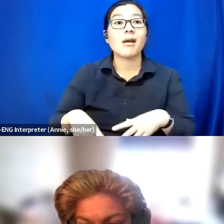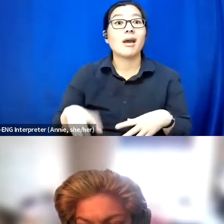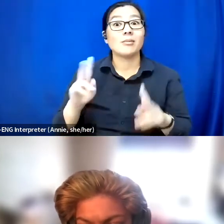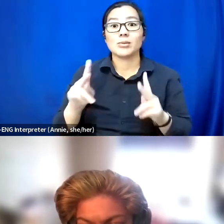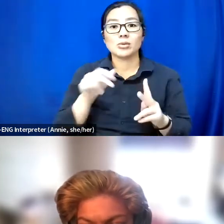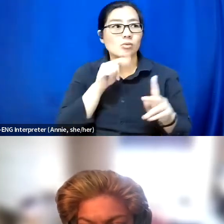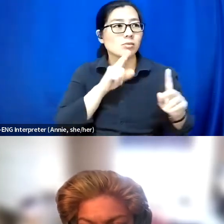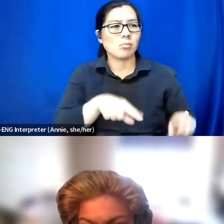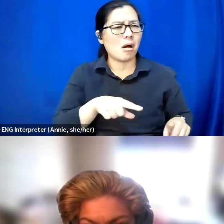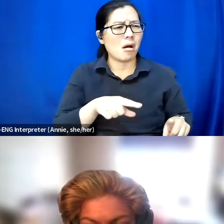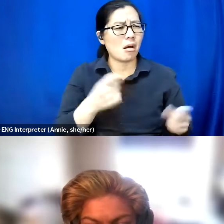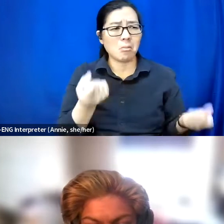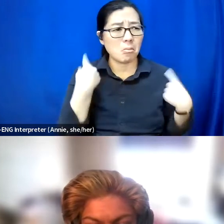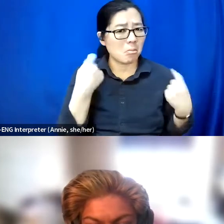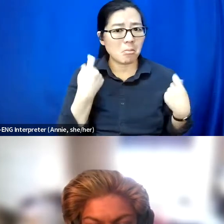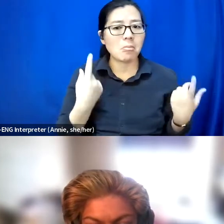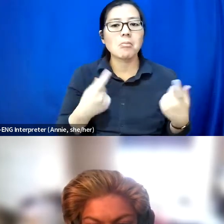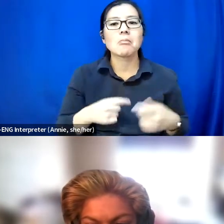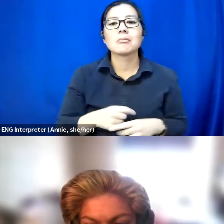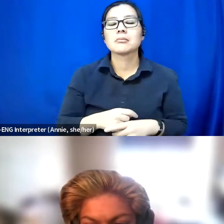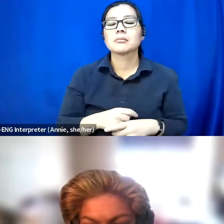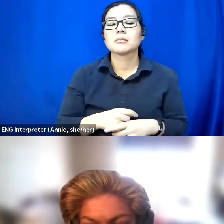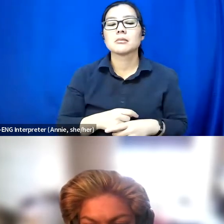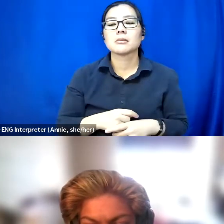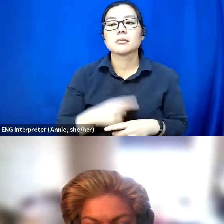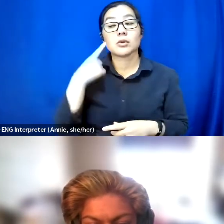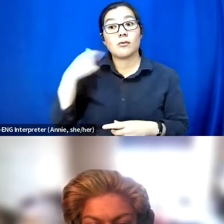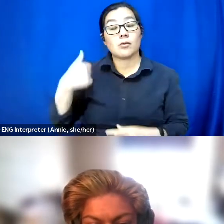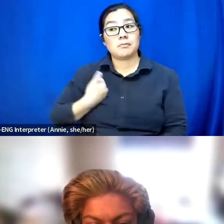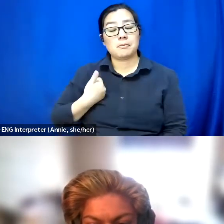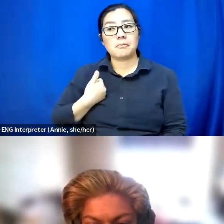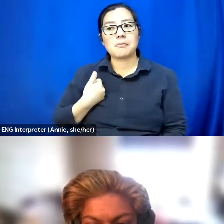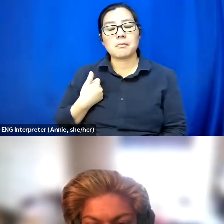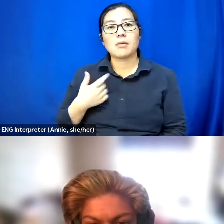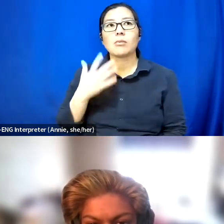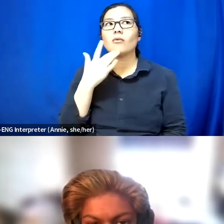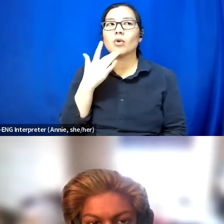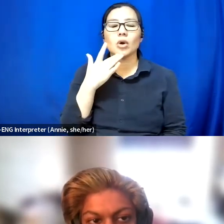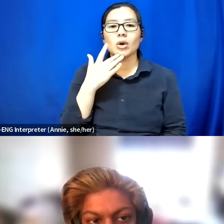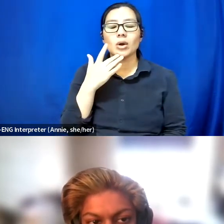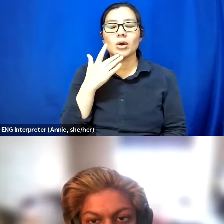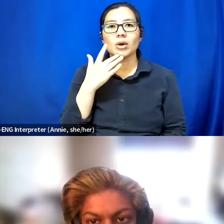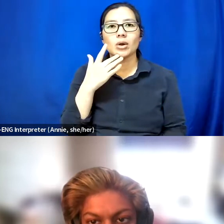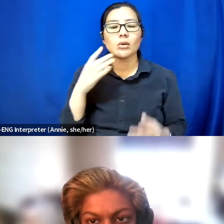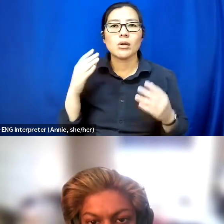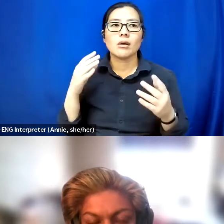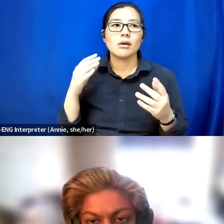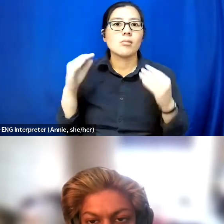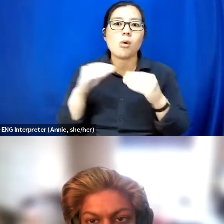And I guess for me, I would love to talk just a bit more in depth about disability,